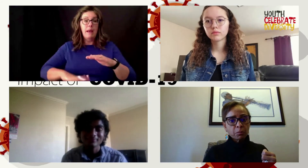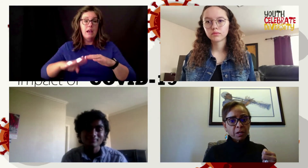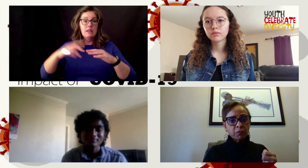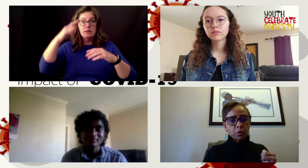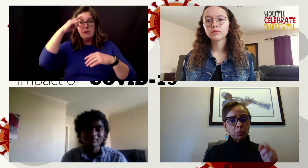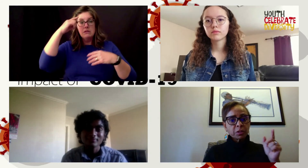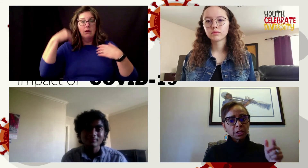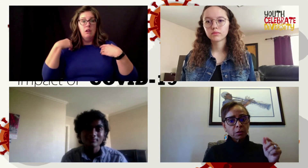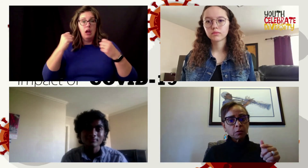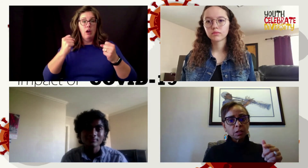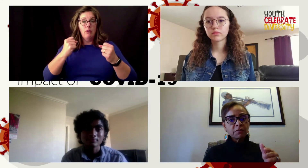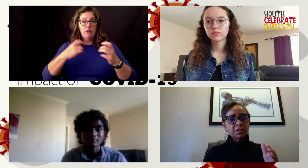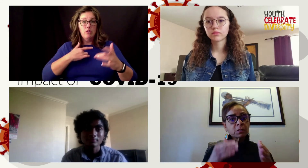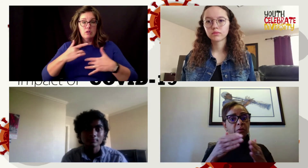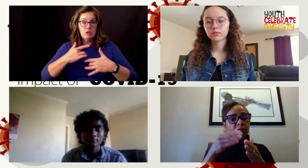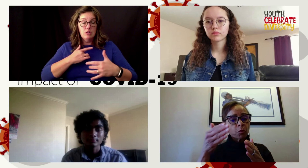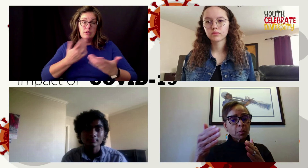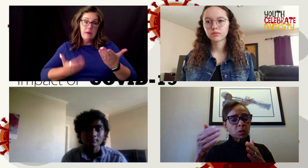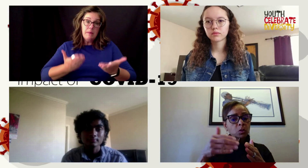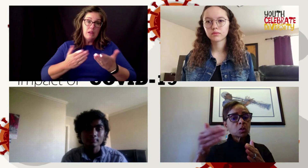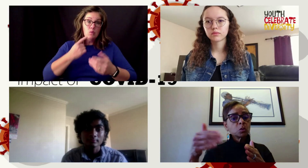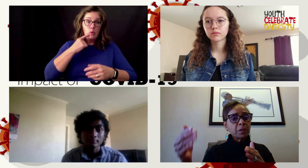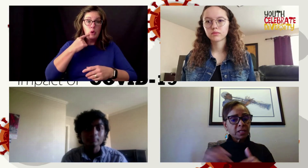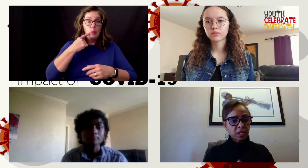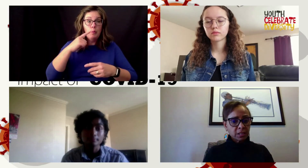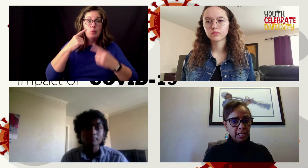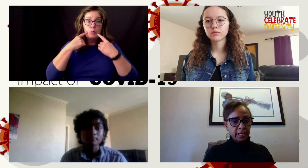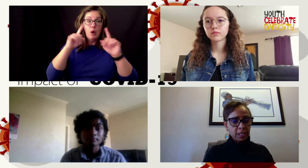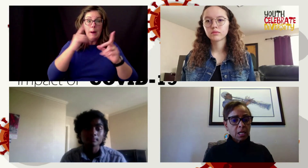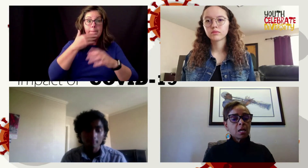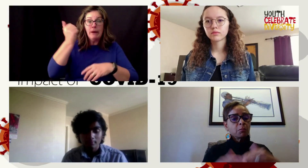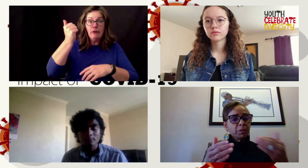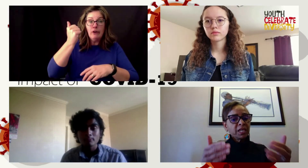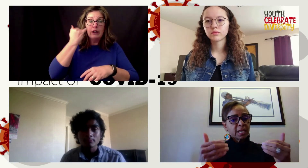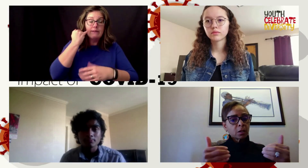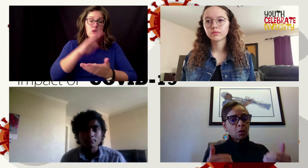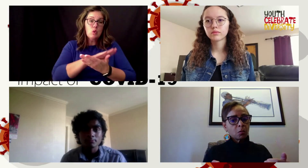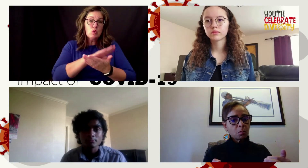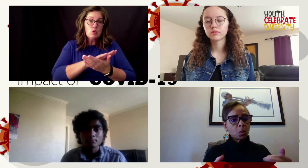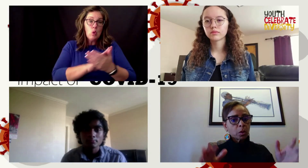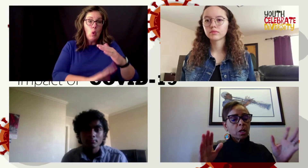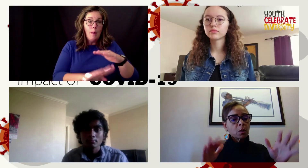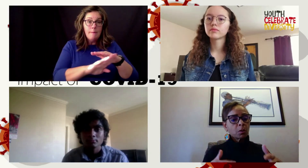better for you particularly if it's a performance or school-based anxiety being at home more what